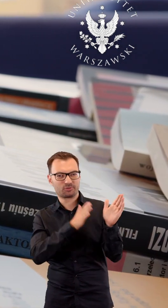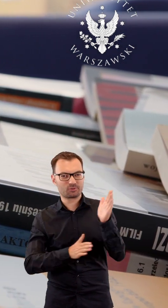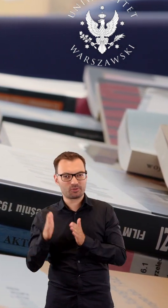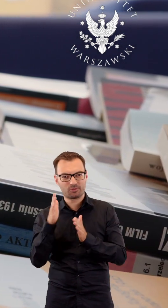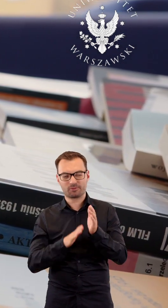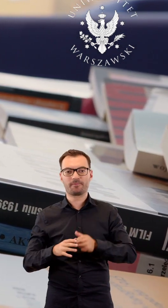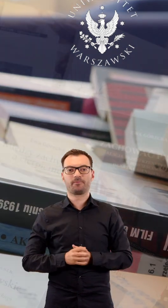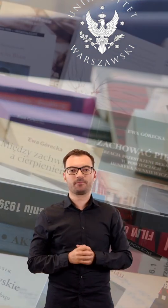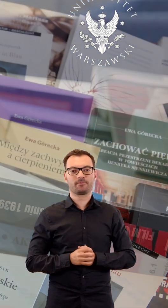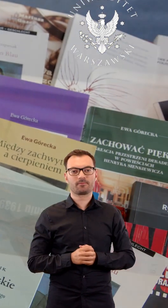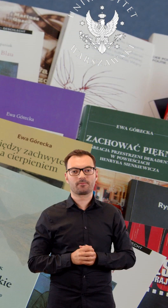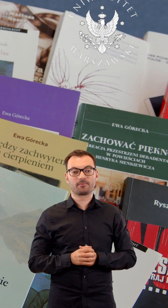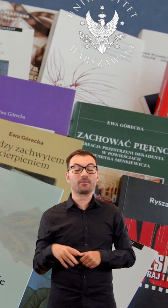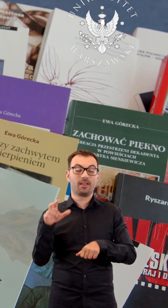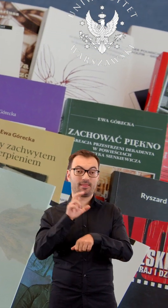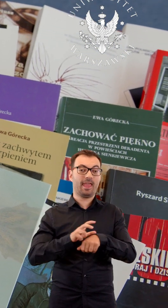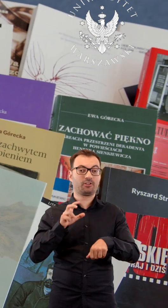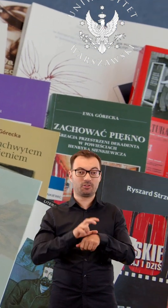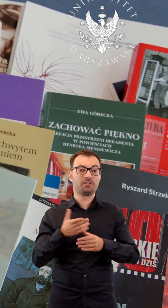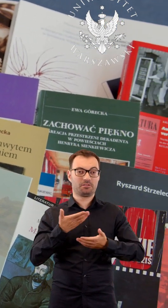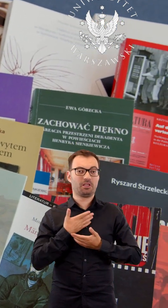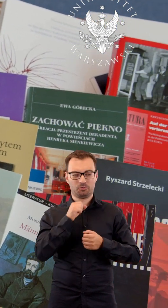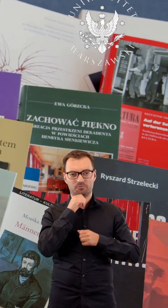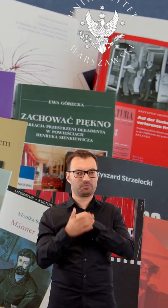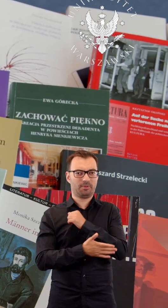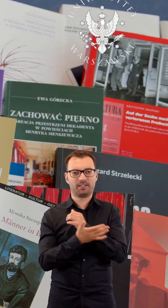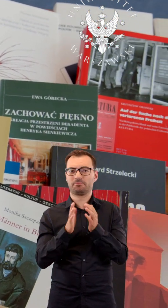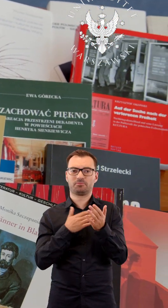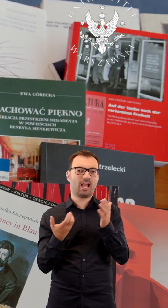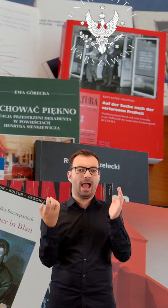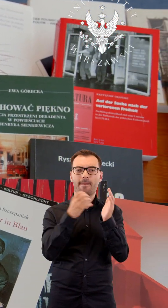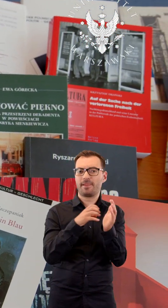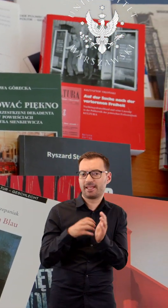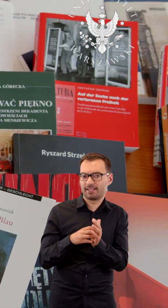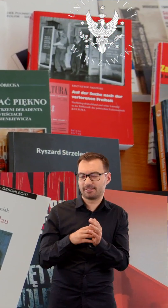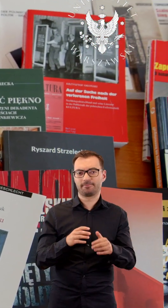Technological solutions offer a range of tools and applications to support this process,